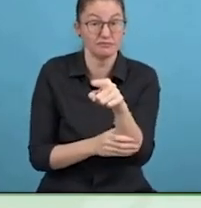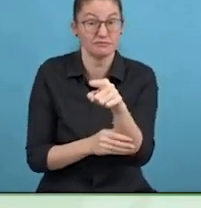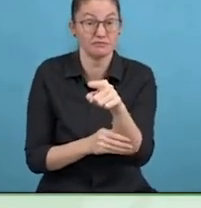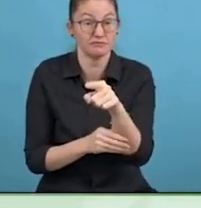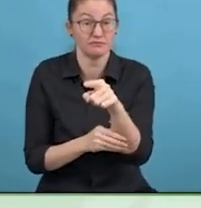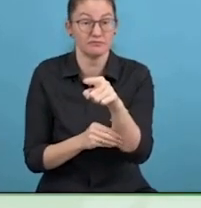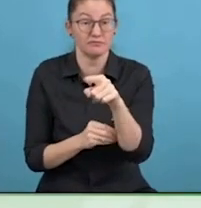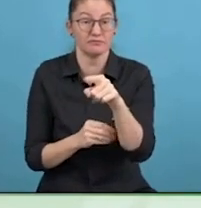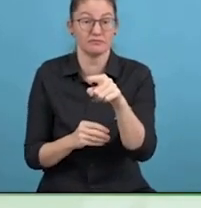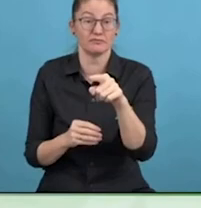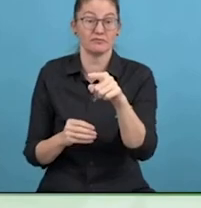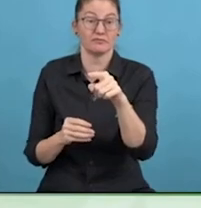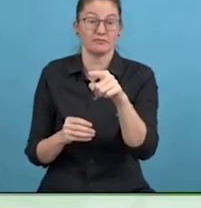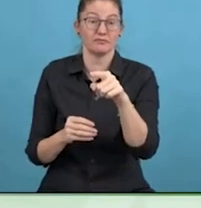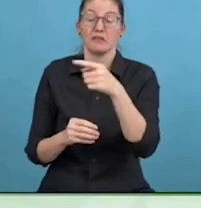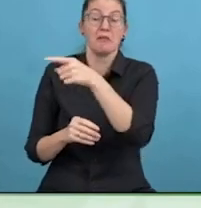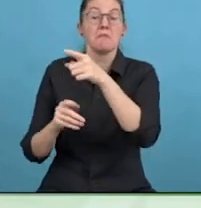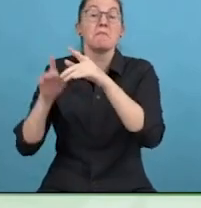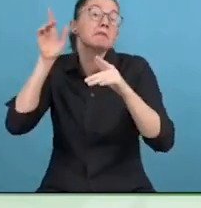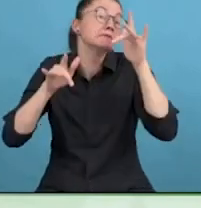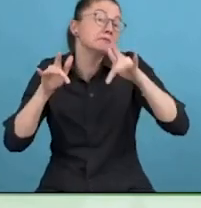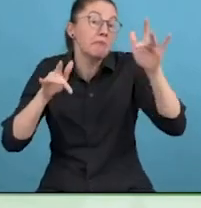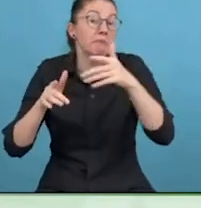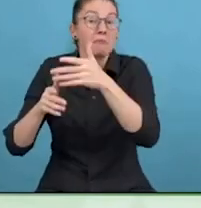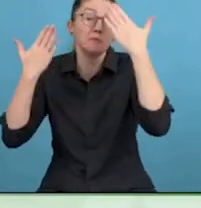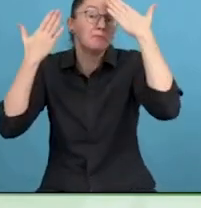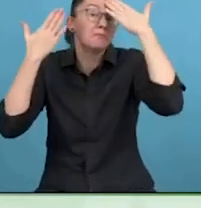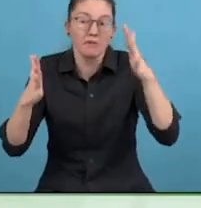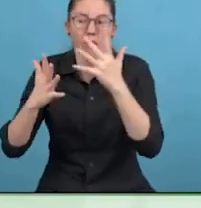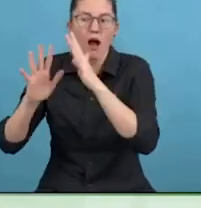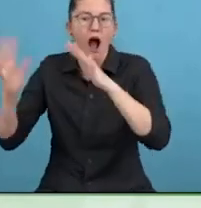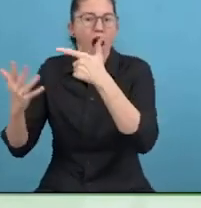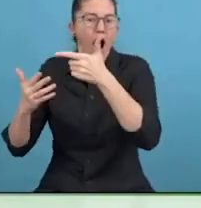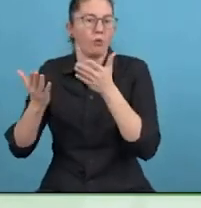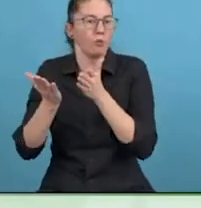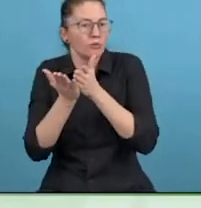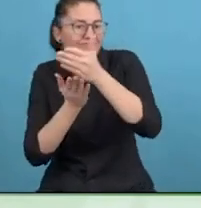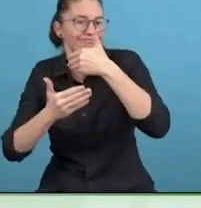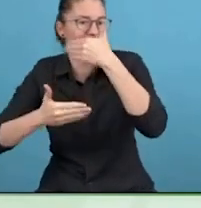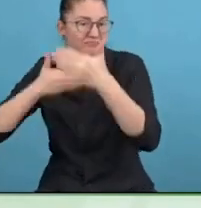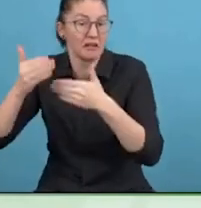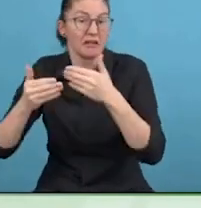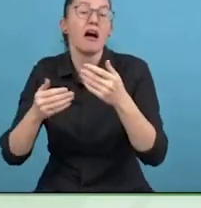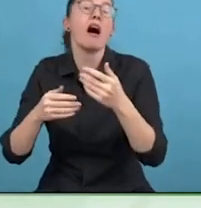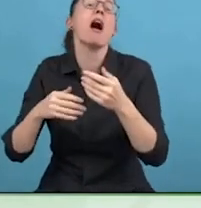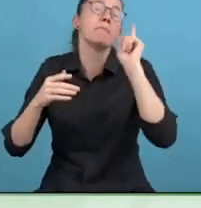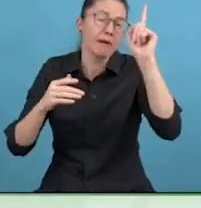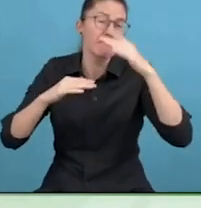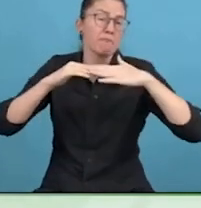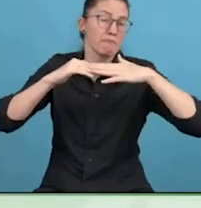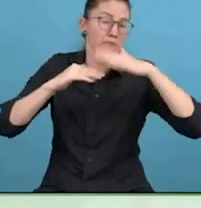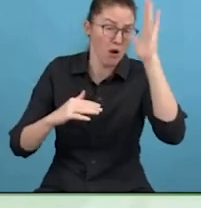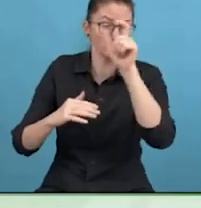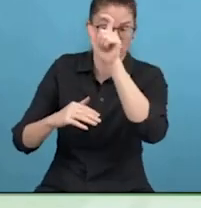say I have this condition. This is what I need and the accommodations, most people are not there yet.